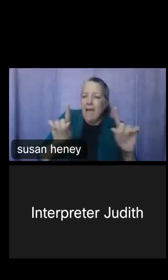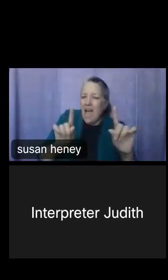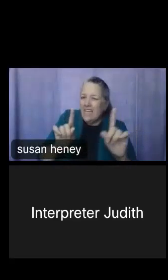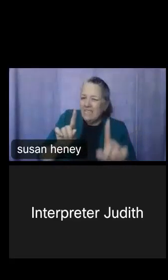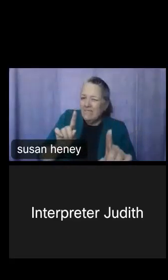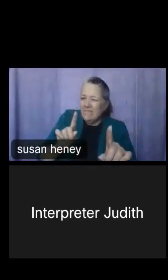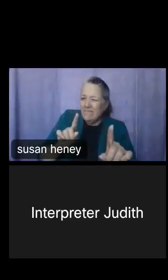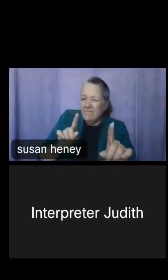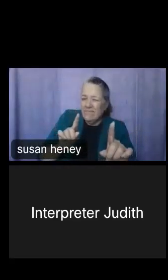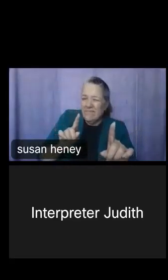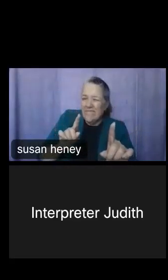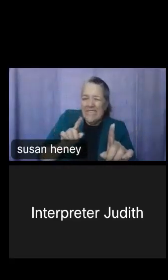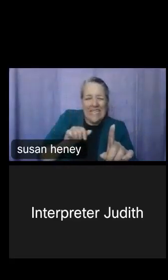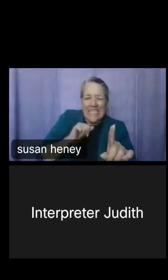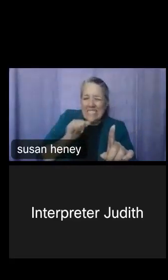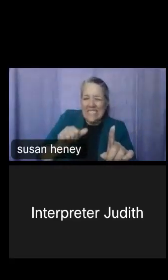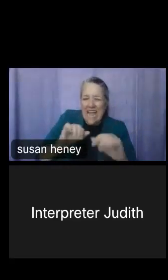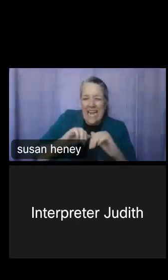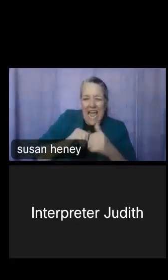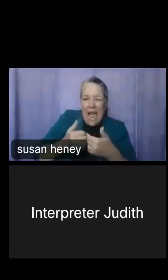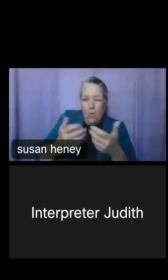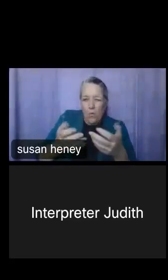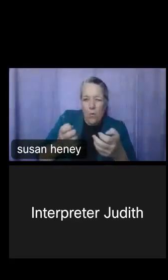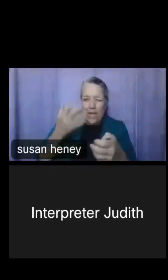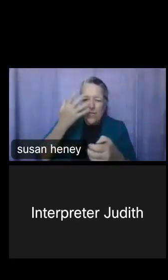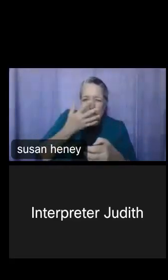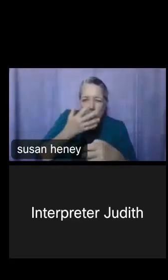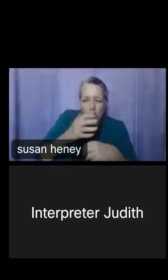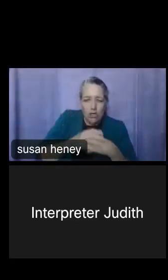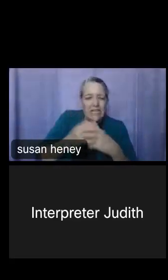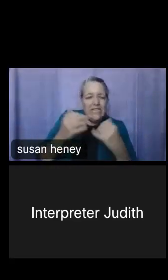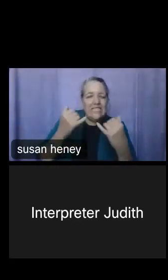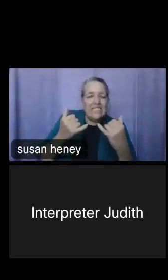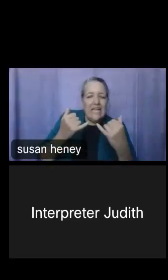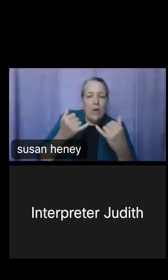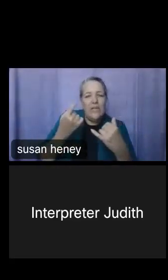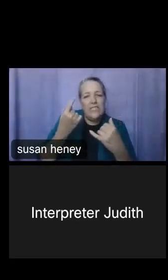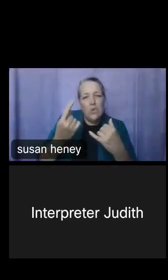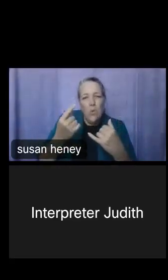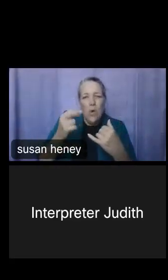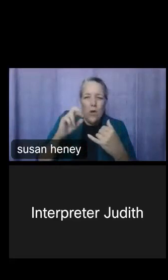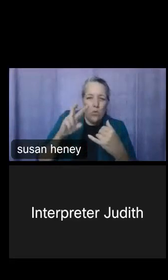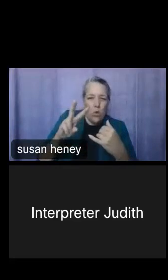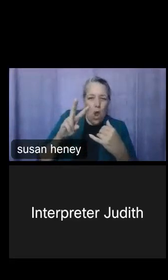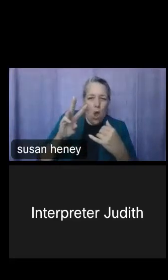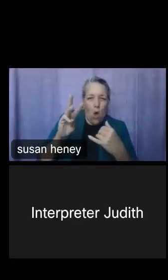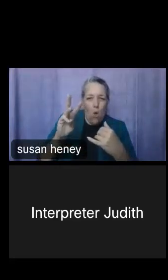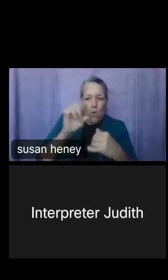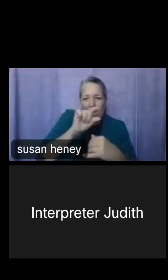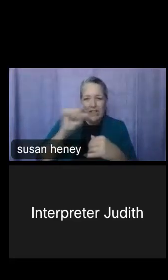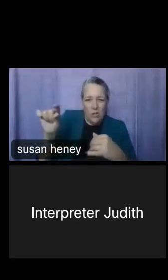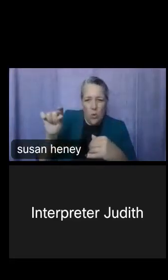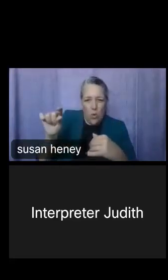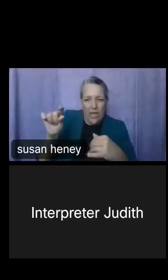we'd like it to look, because it's now only one row of Illinois and lots and lots of columns,